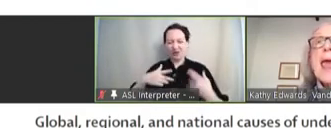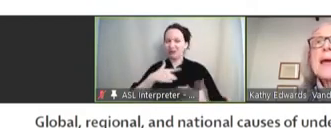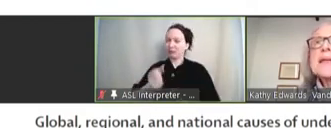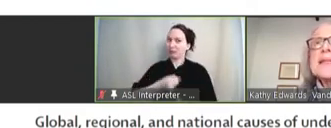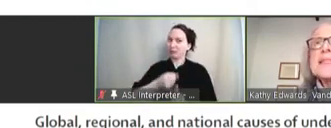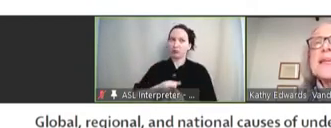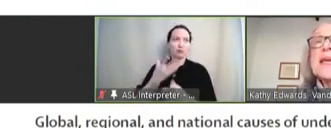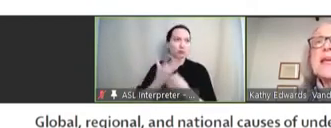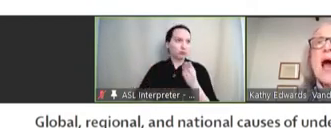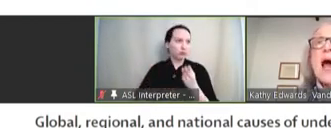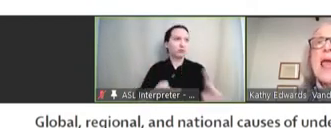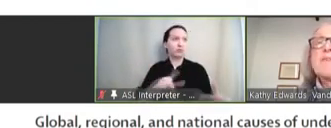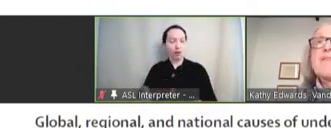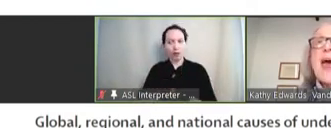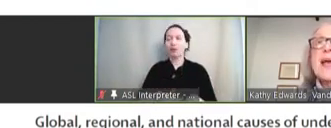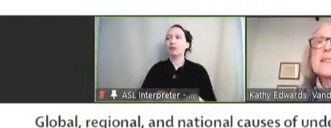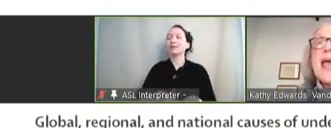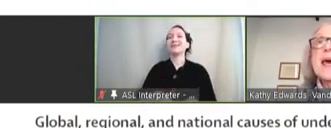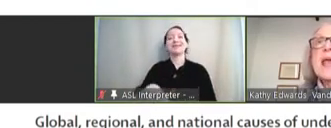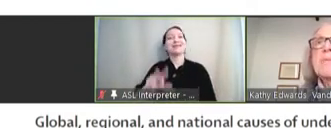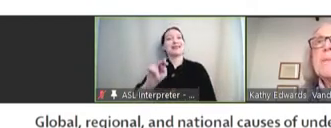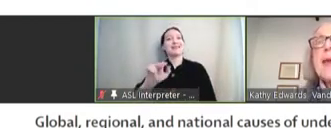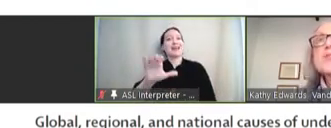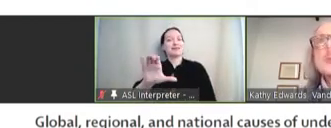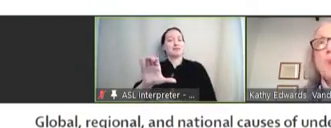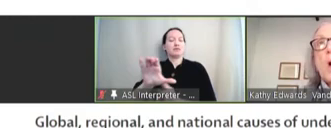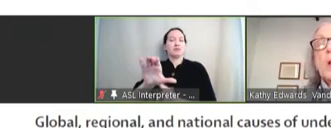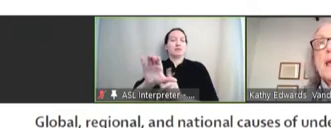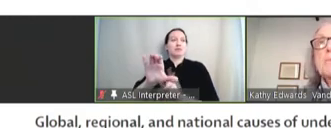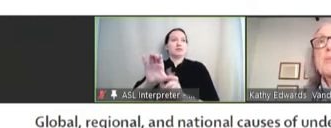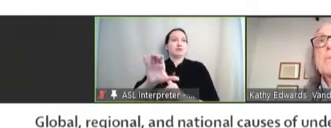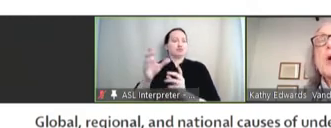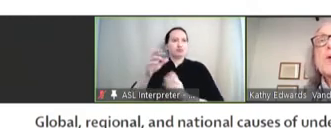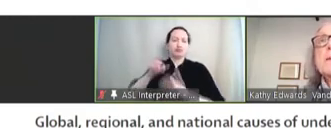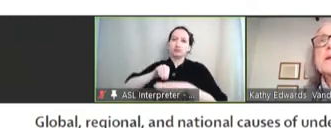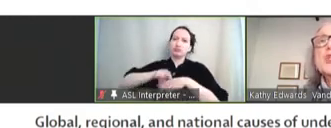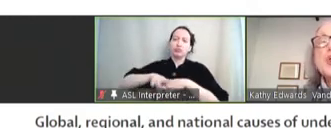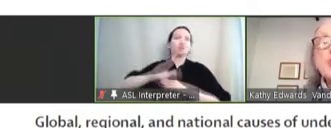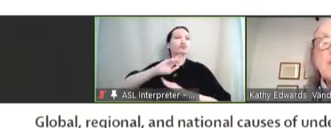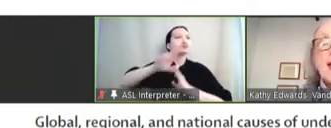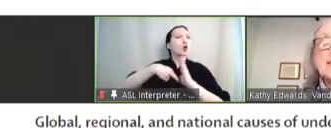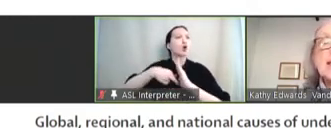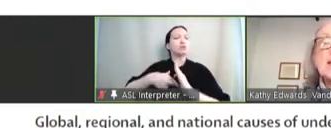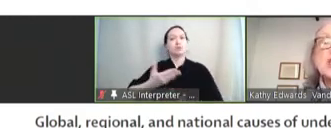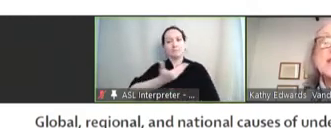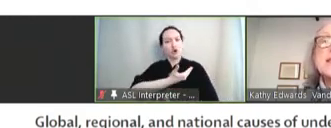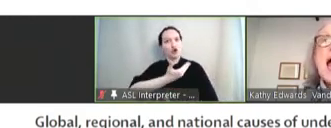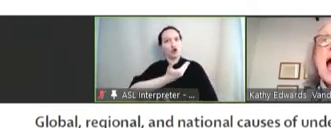And indeed, NVAC has had a major role in promoting maternal vaccinations.